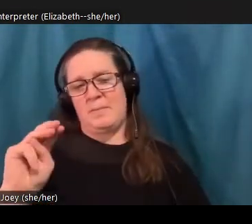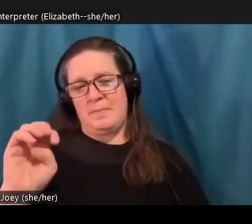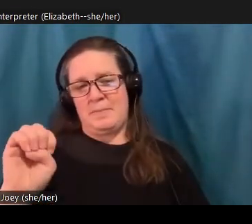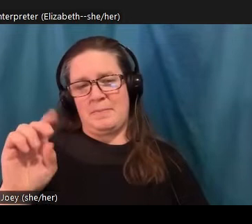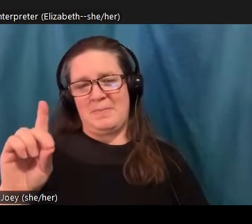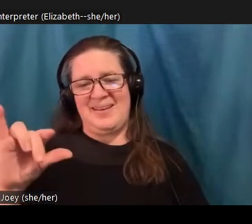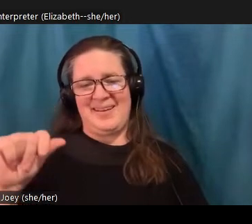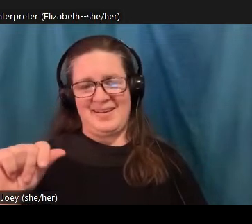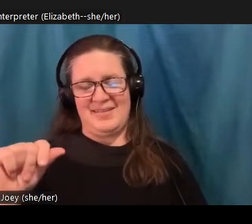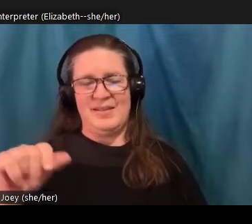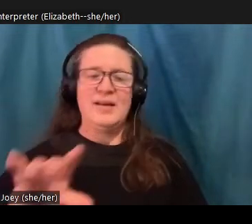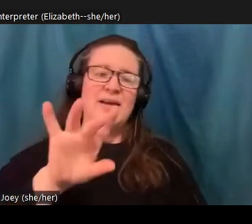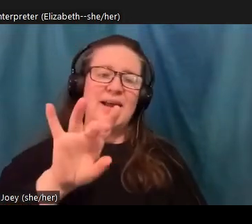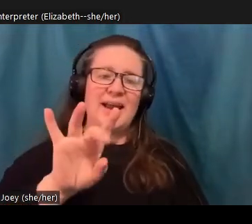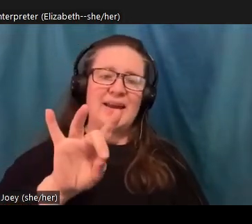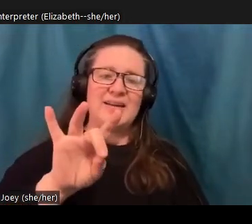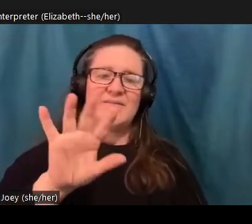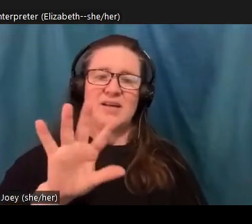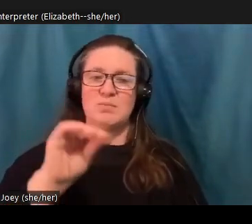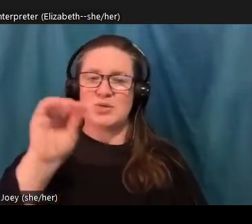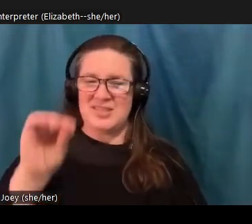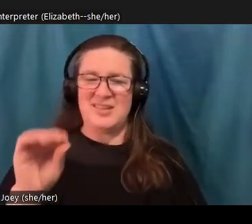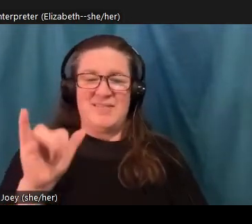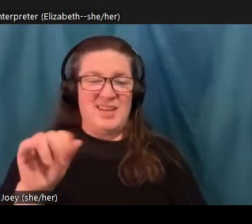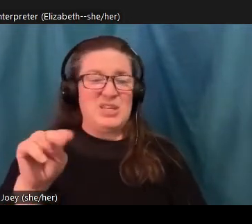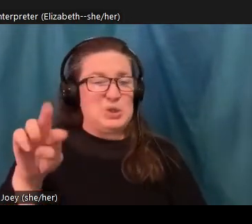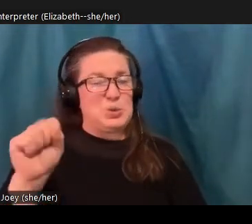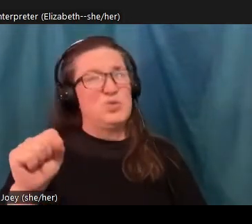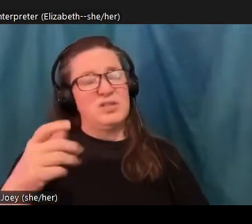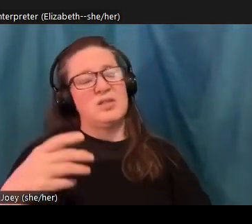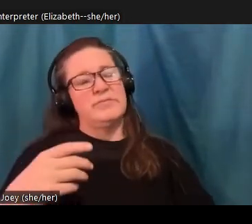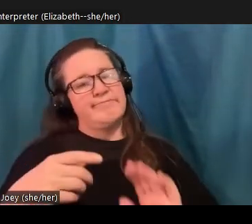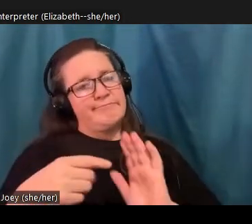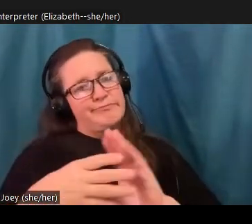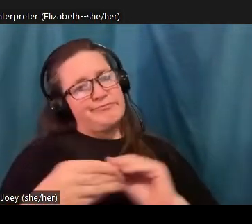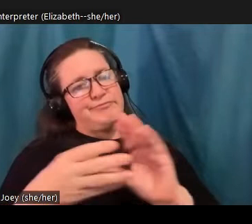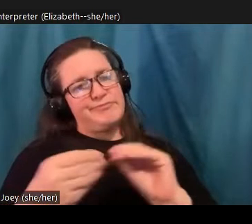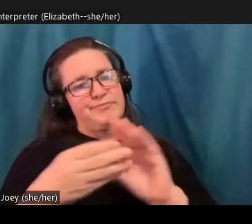environmental news is told in the negative frame. And it is